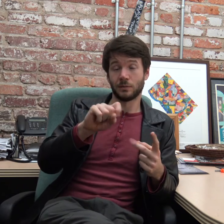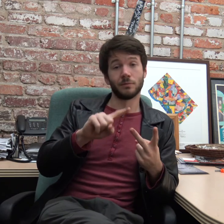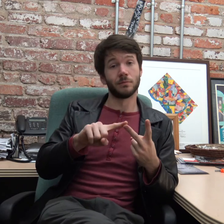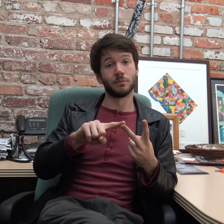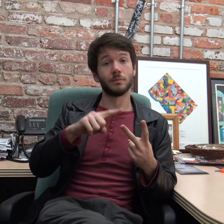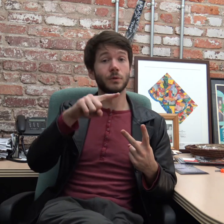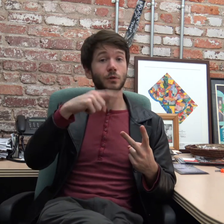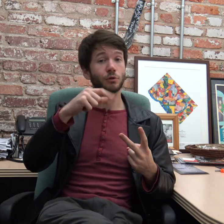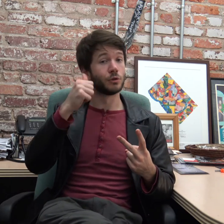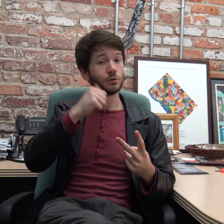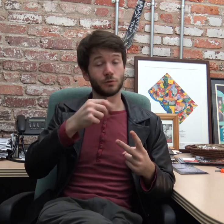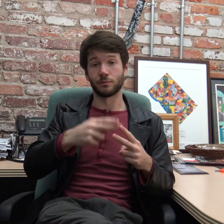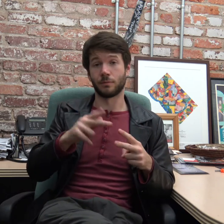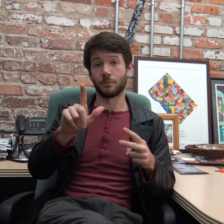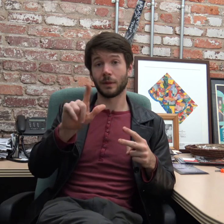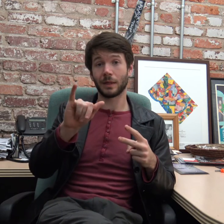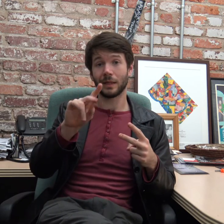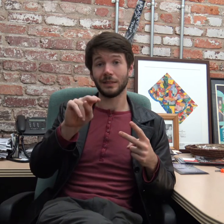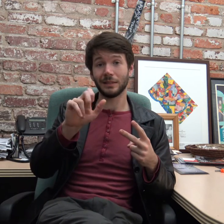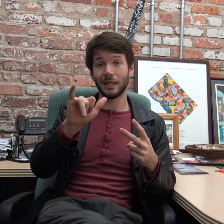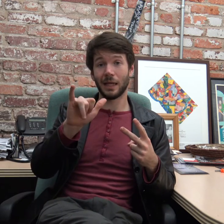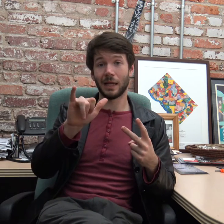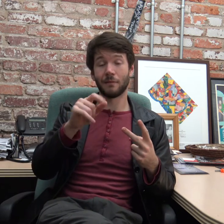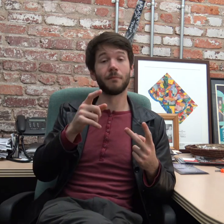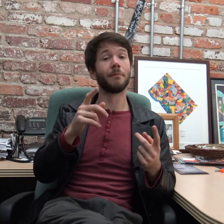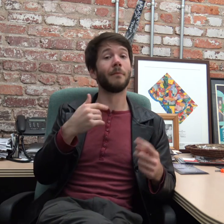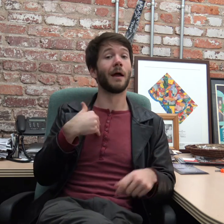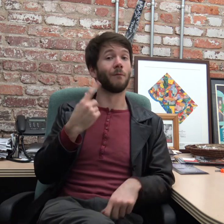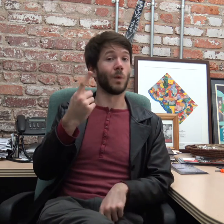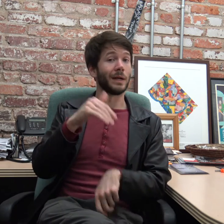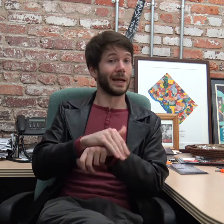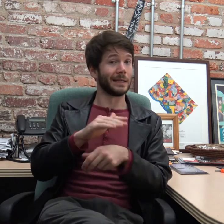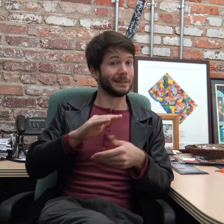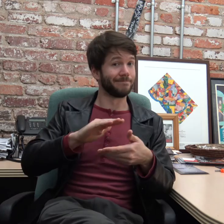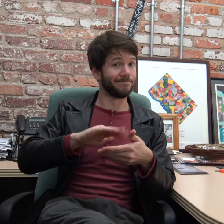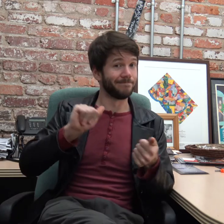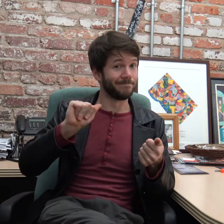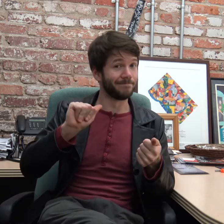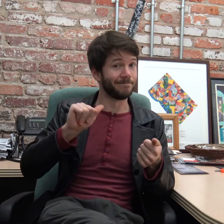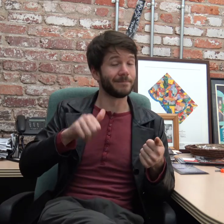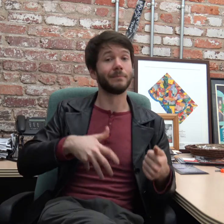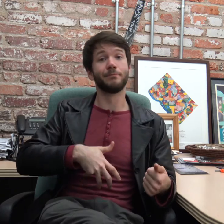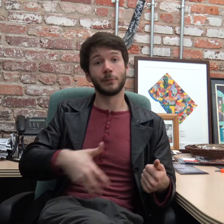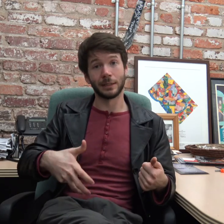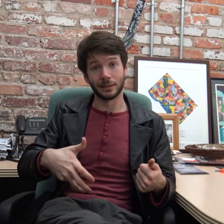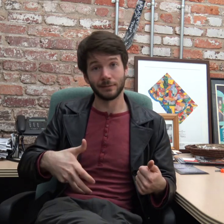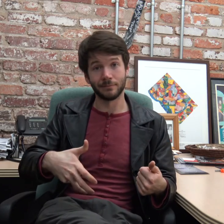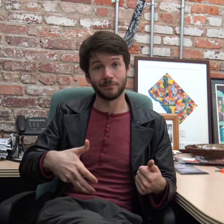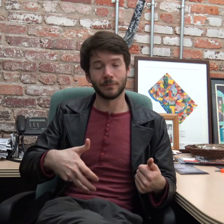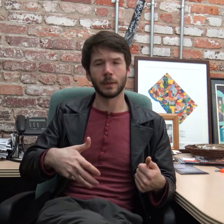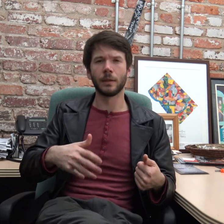and a hearing girl named Lindsay. They have a one night stand and end up pregnant...